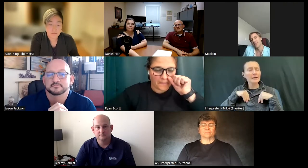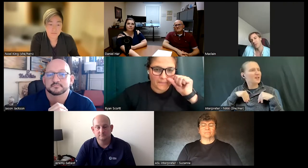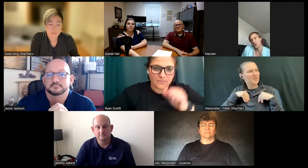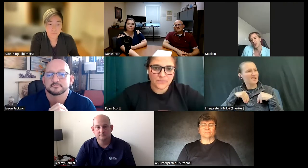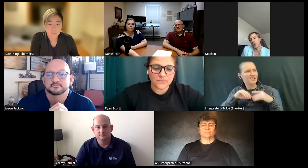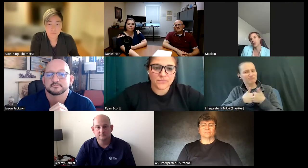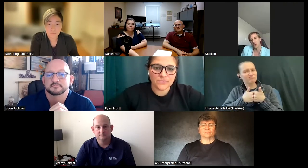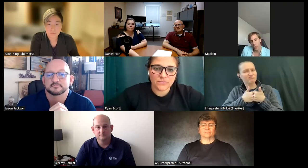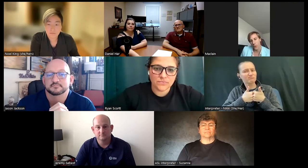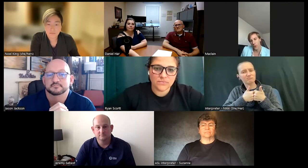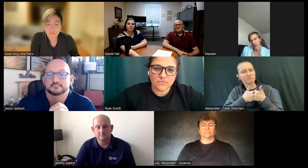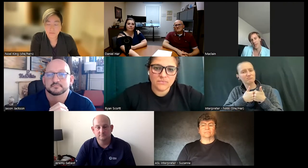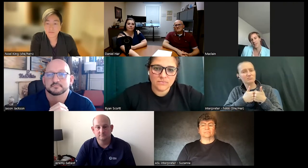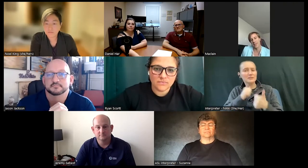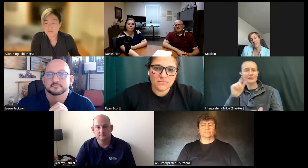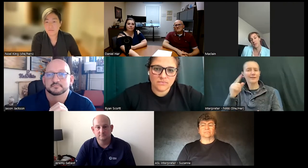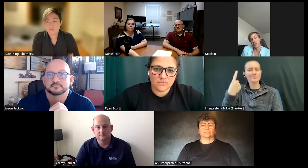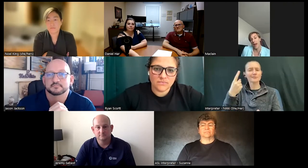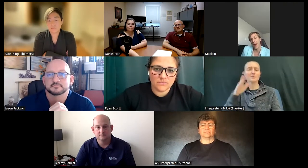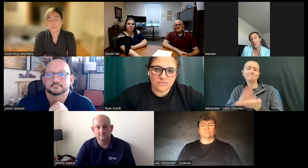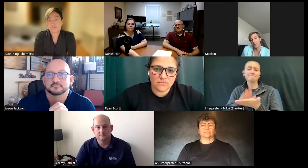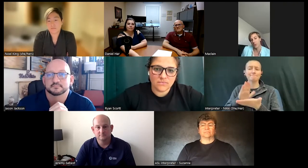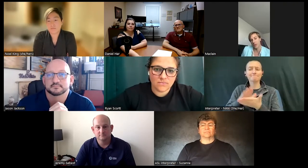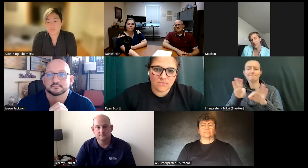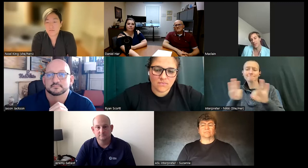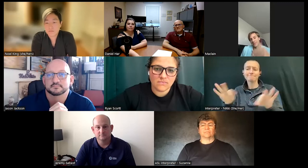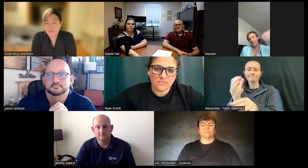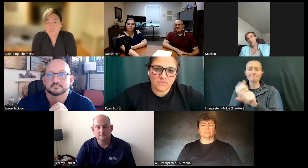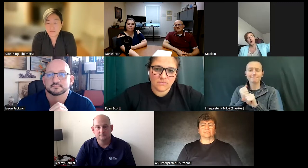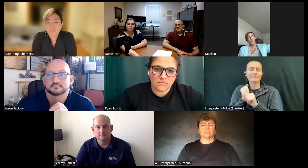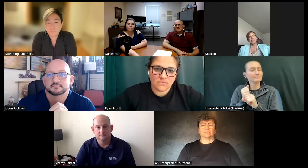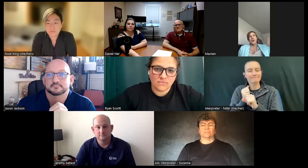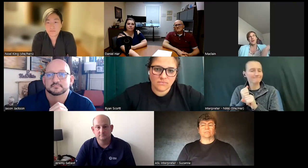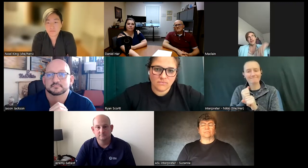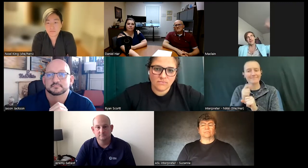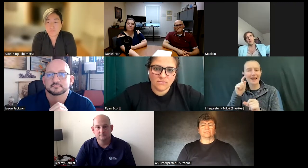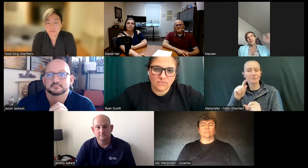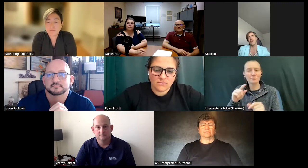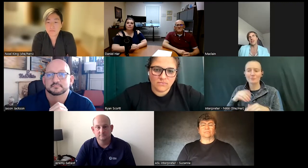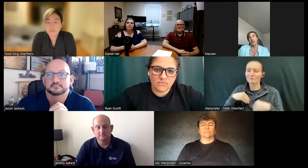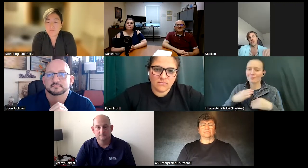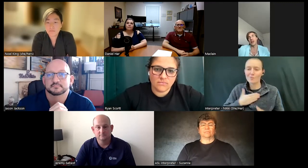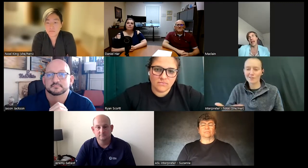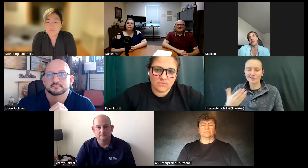not something you can go to school for necessarily it's something you have to be willing to risk all of it and if you risk all of it then you'll learn